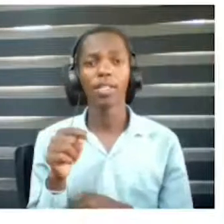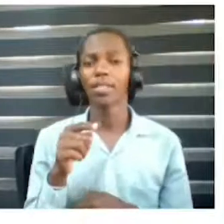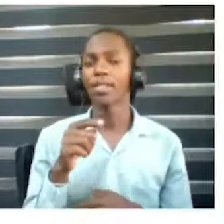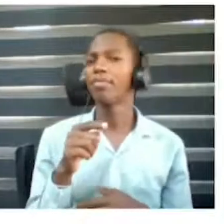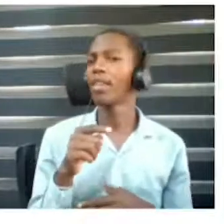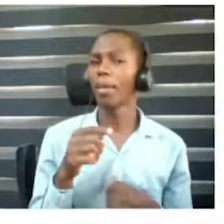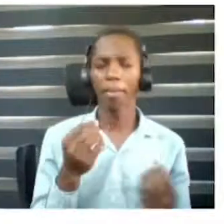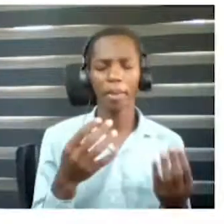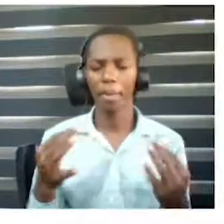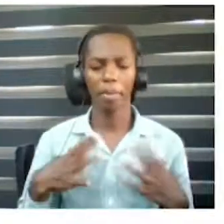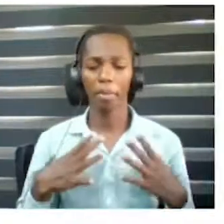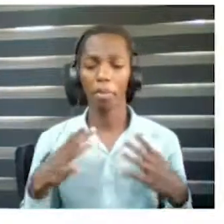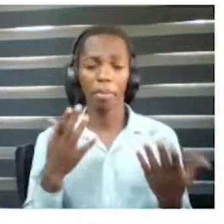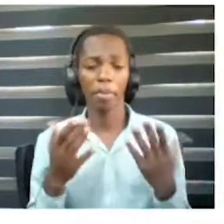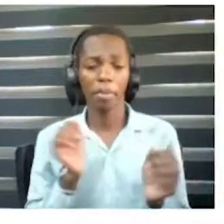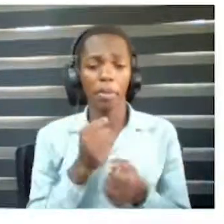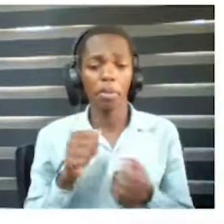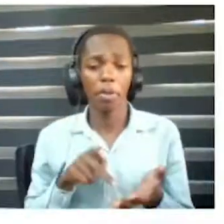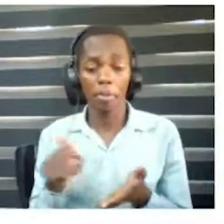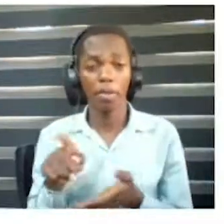engage and use products easily so.